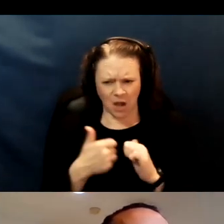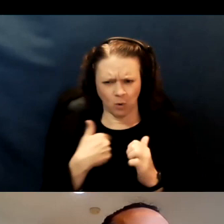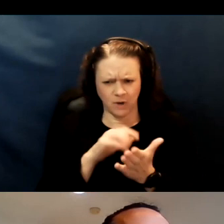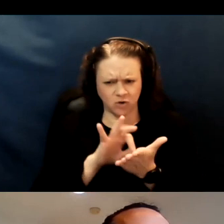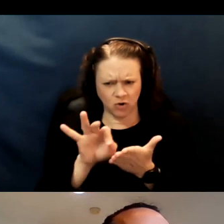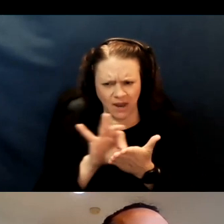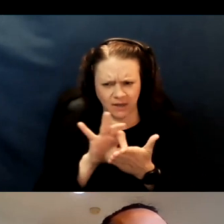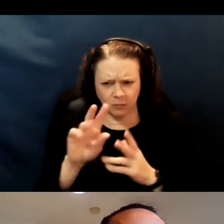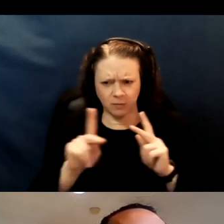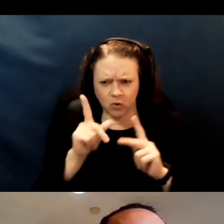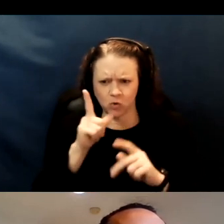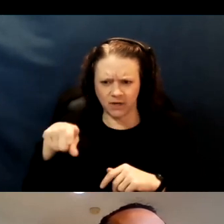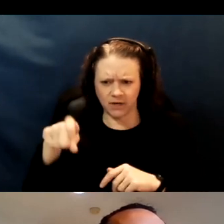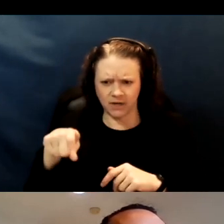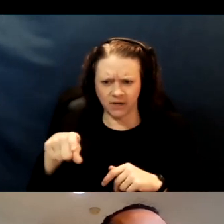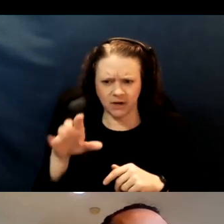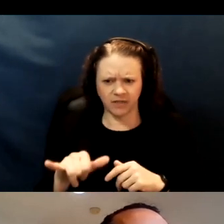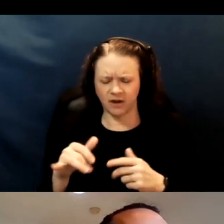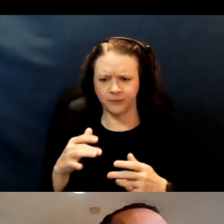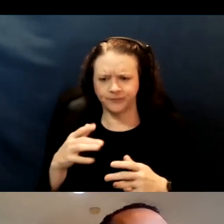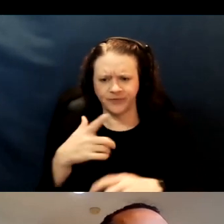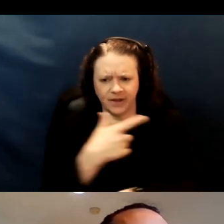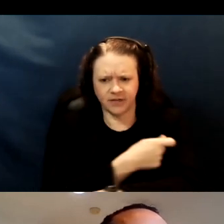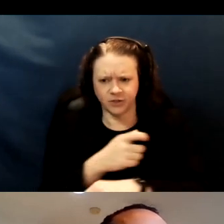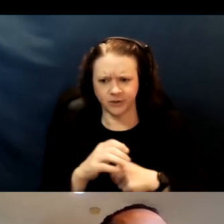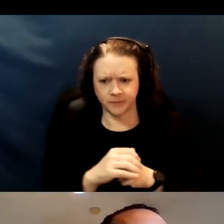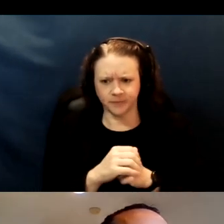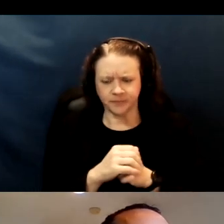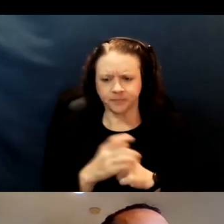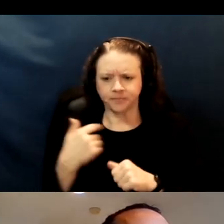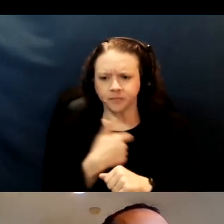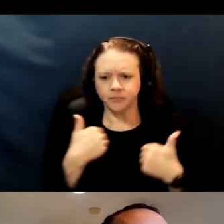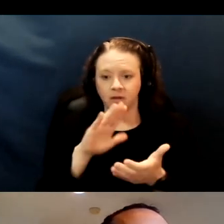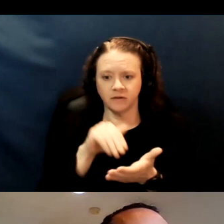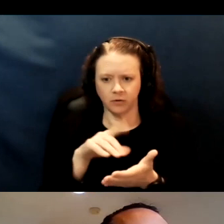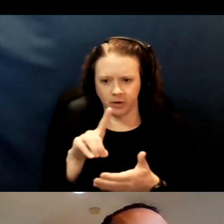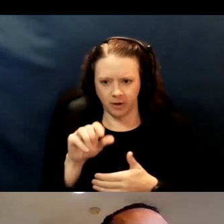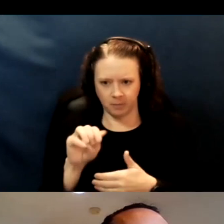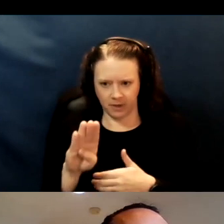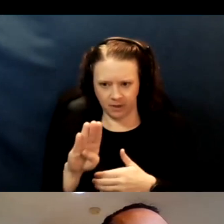we have a central database that we have created. It's on our website.